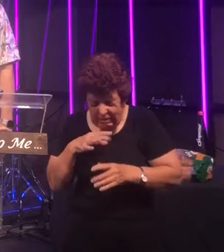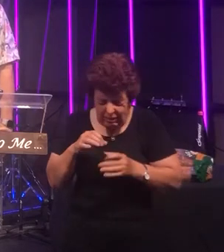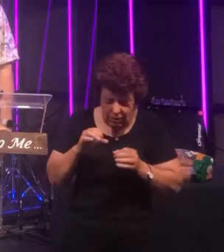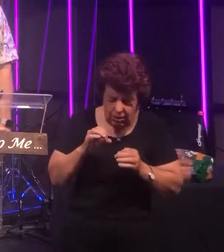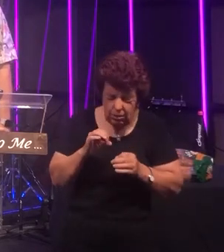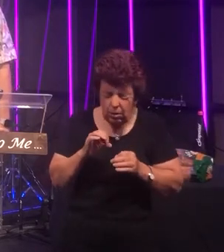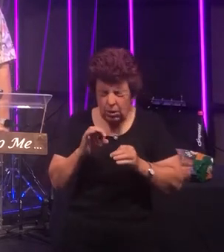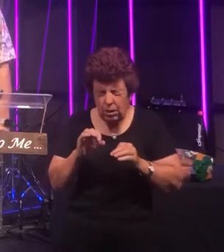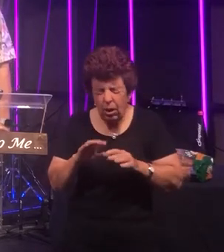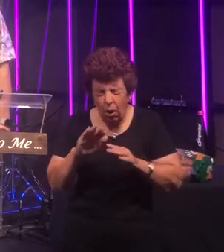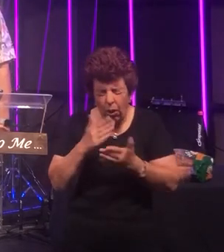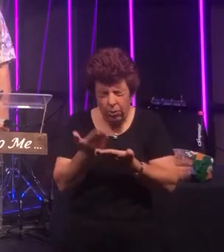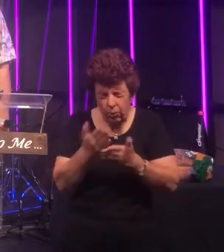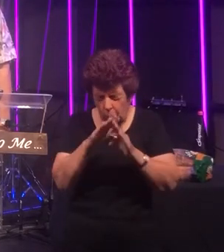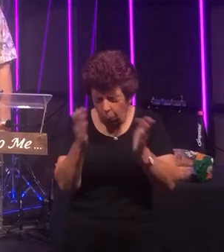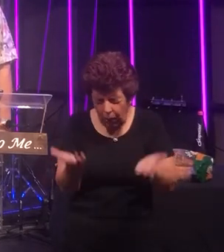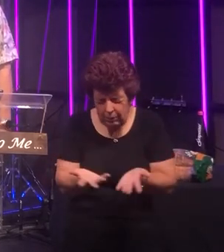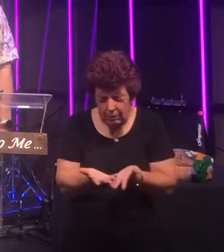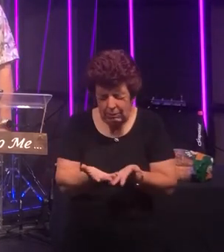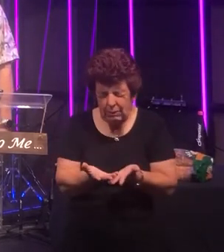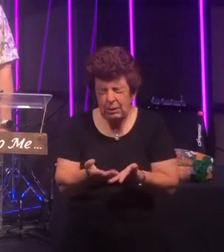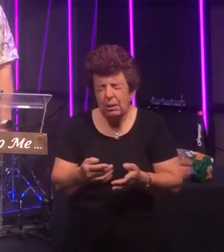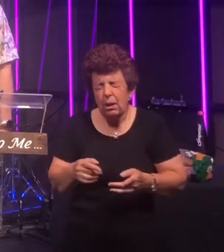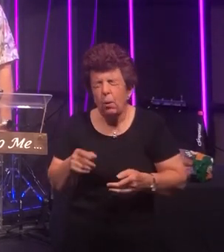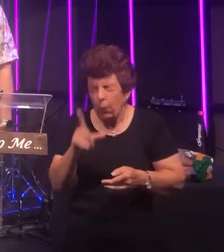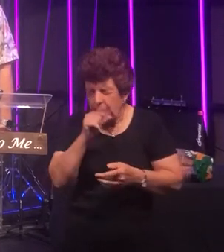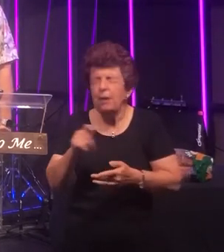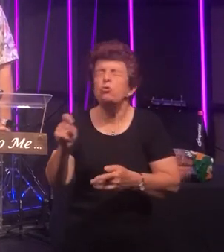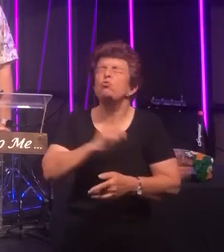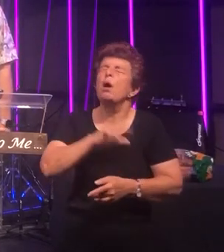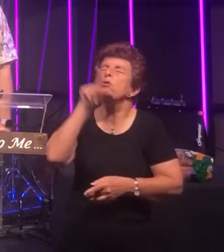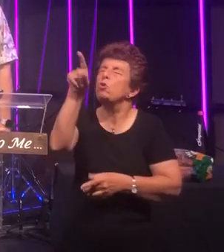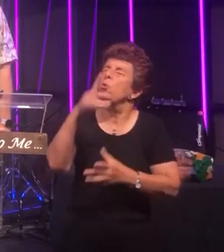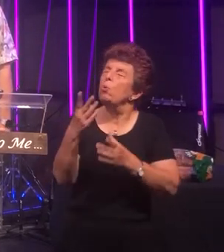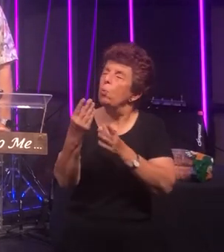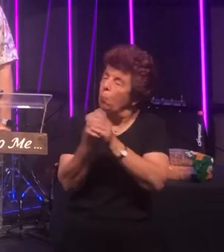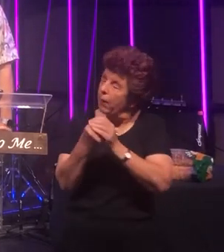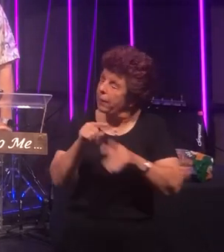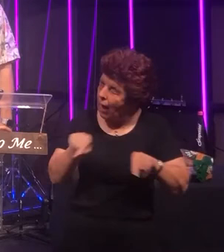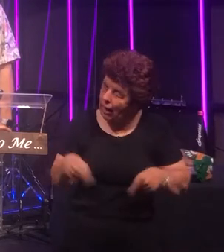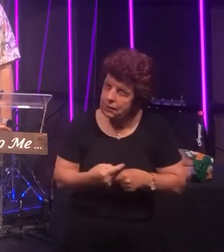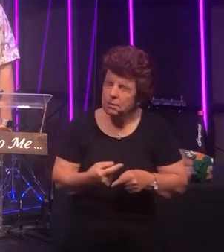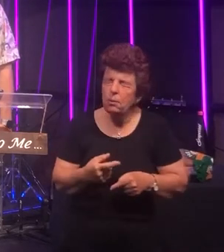stage that we can trust you our God that you are still with us! We thank you for